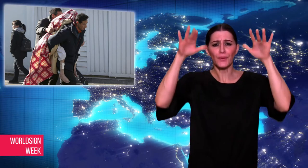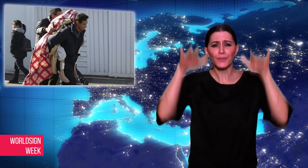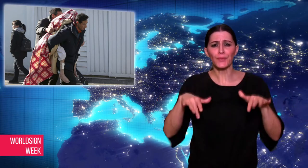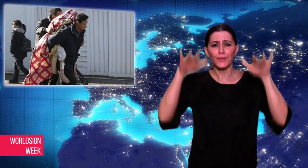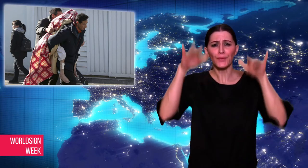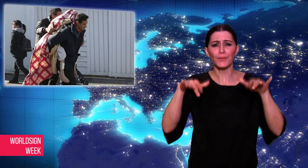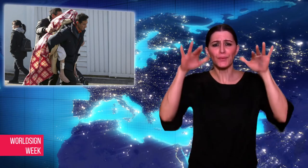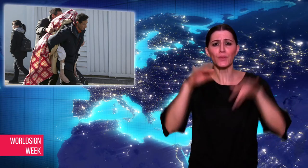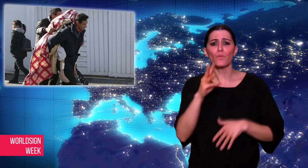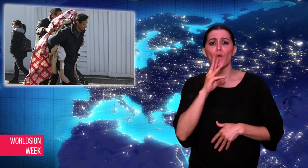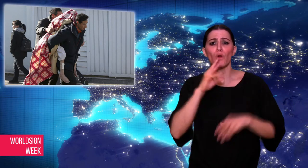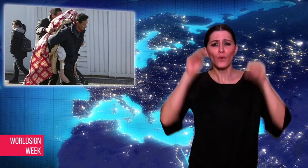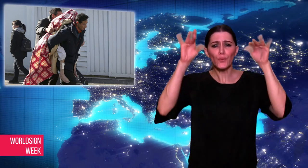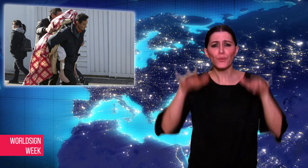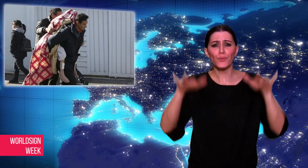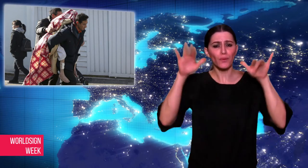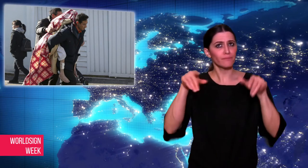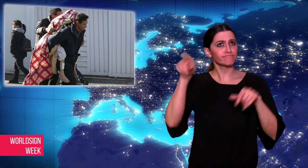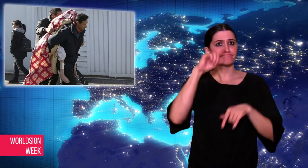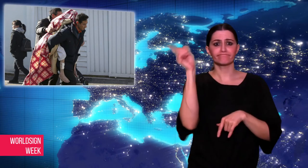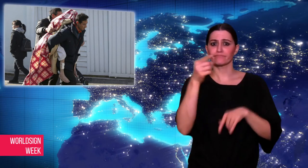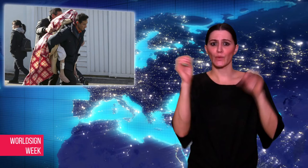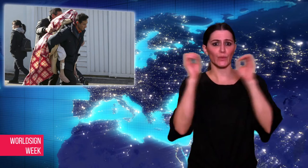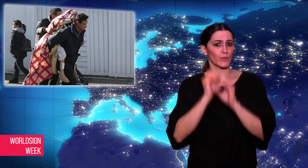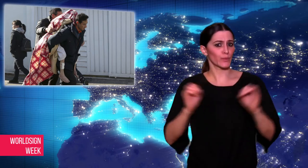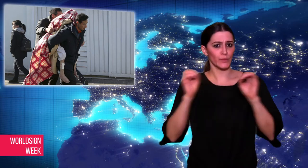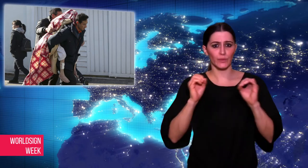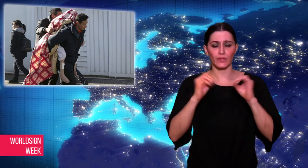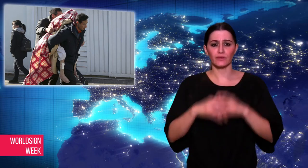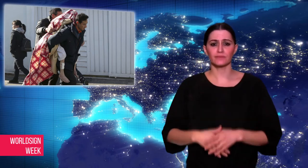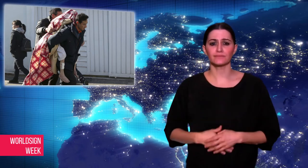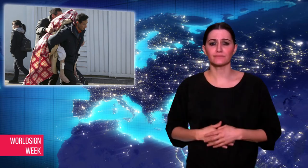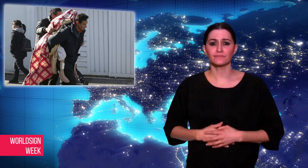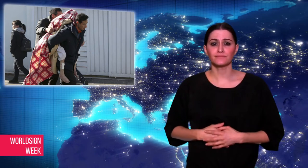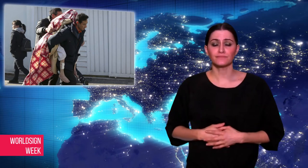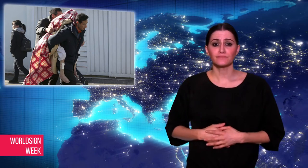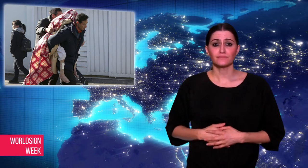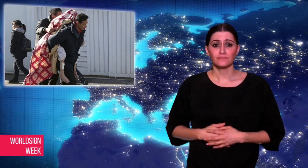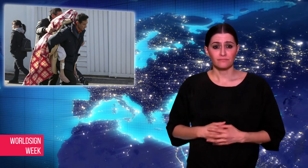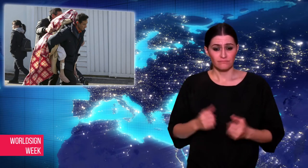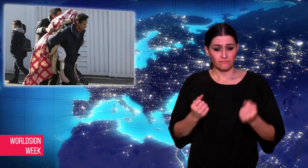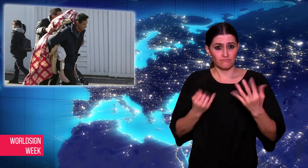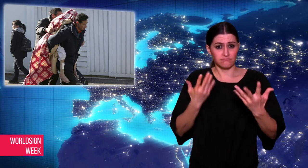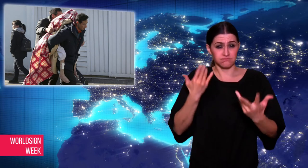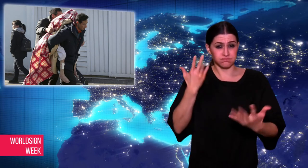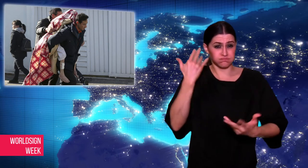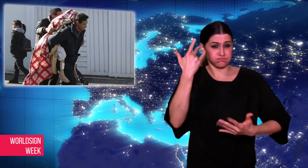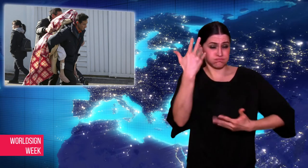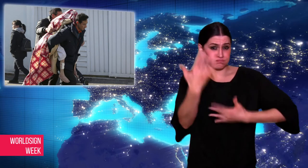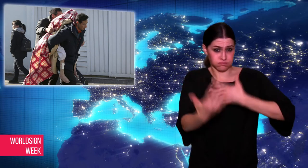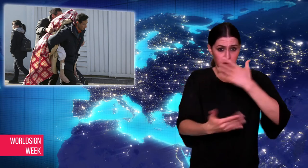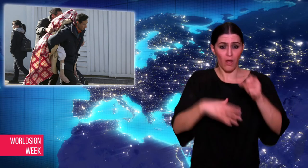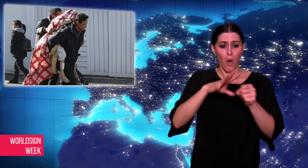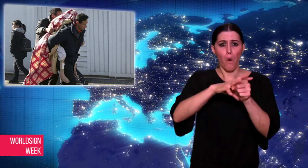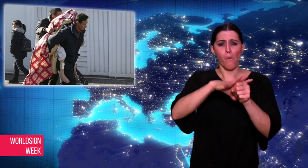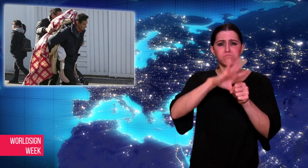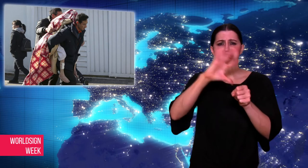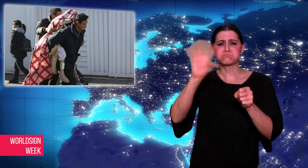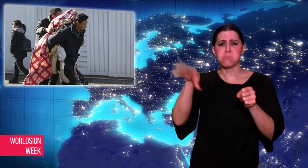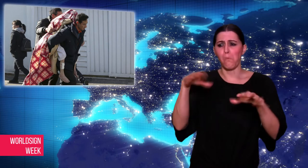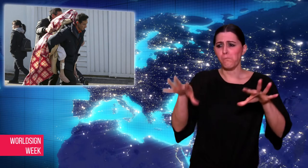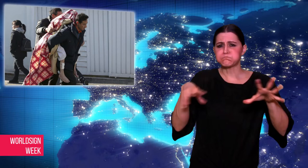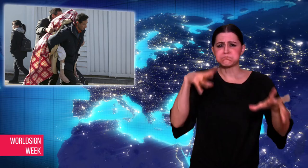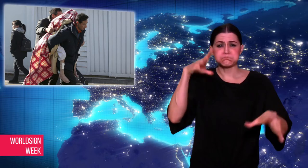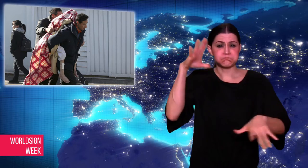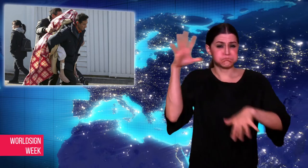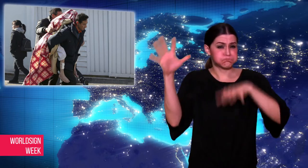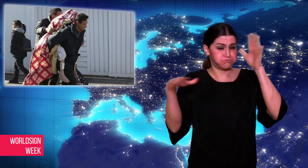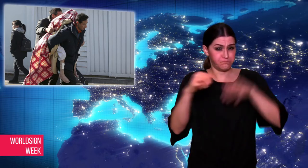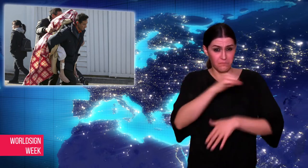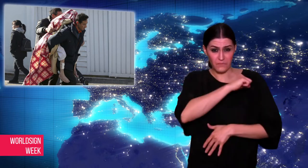spread quickly through the emergency